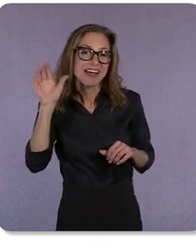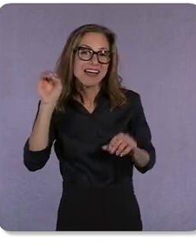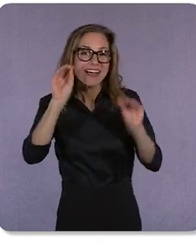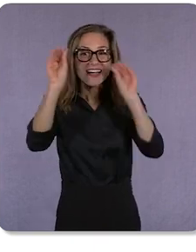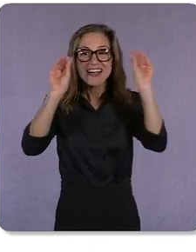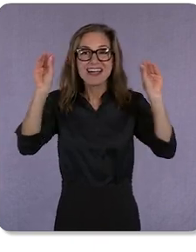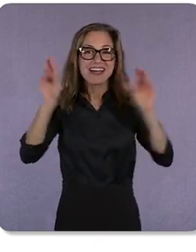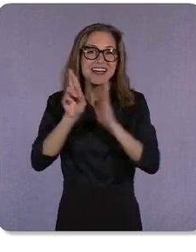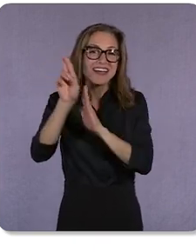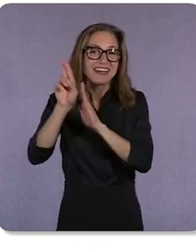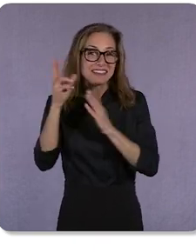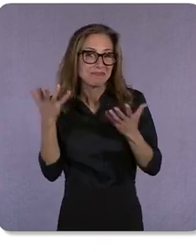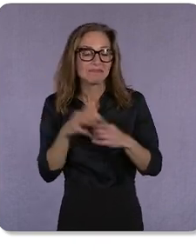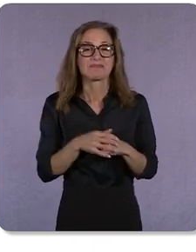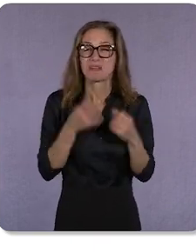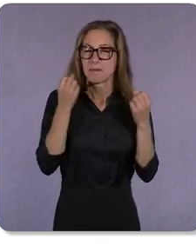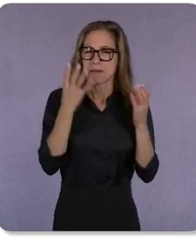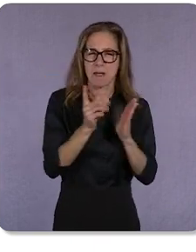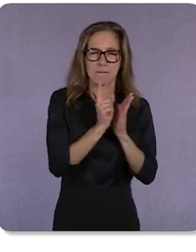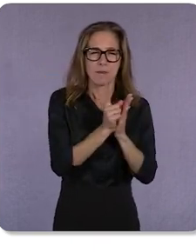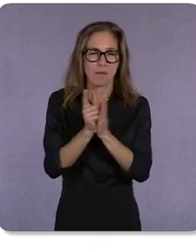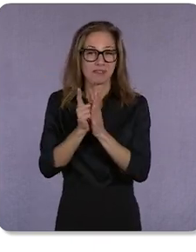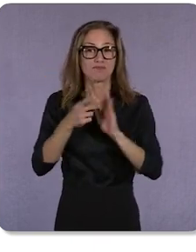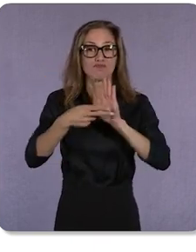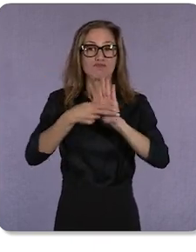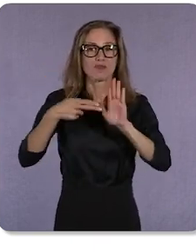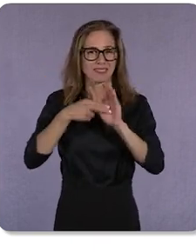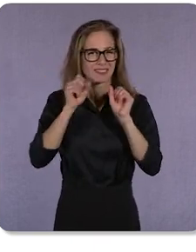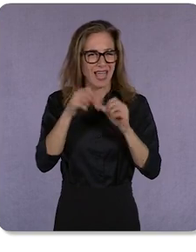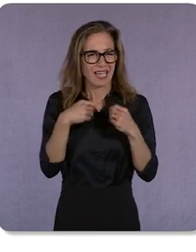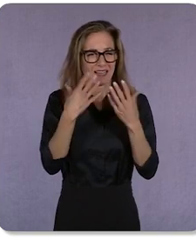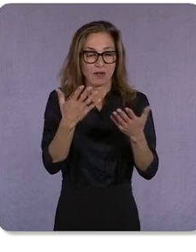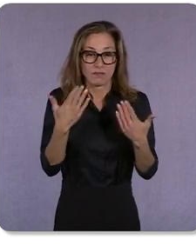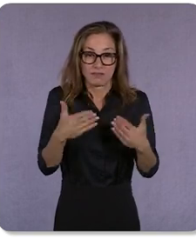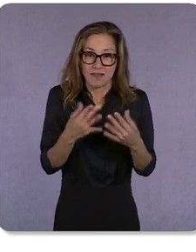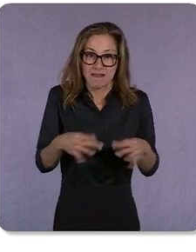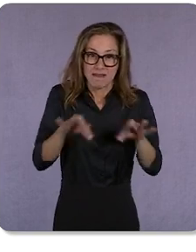where brands like yours can provide helpful information that people need along the way.